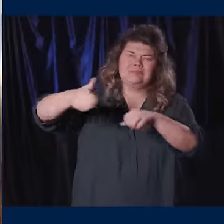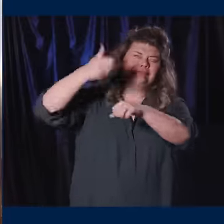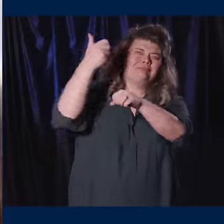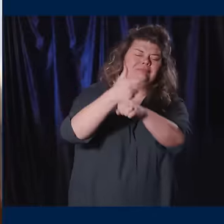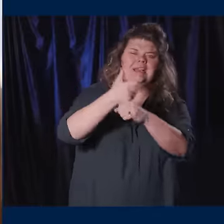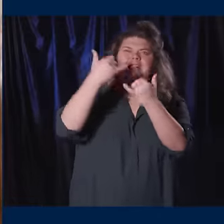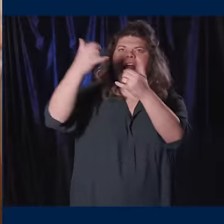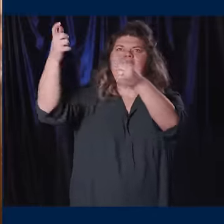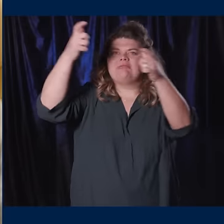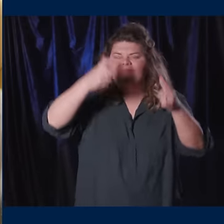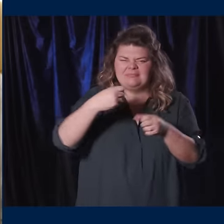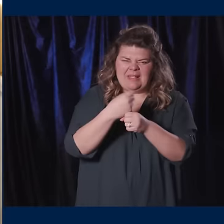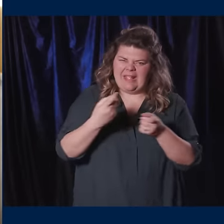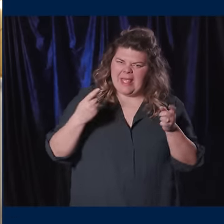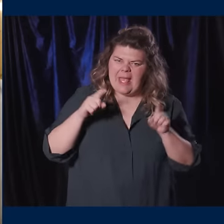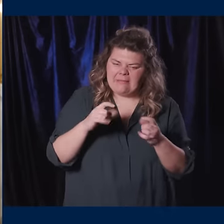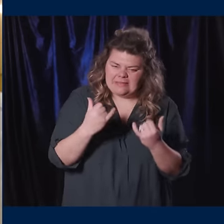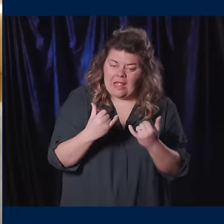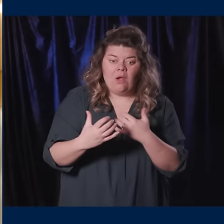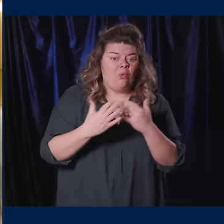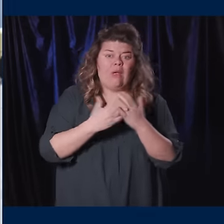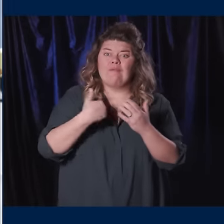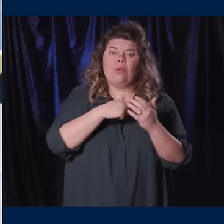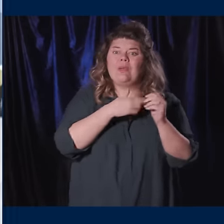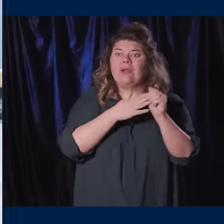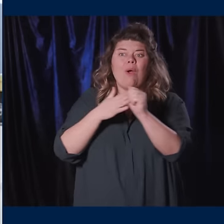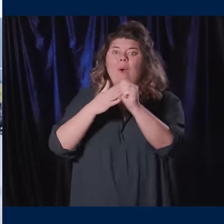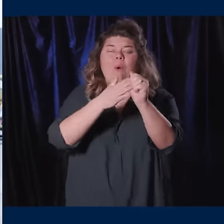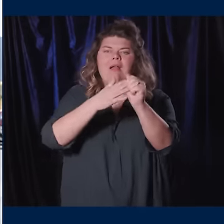Let's make it a reality. Wherever we go progress follows.